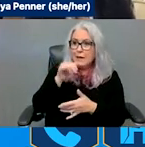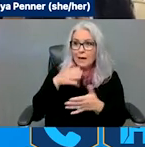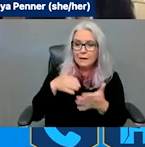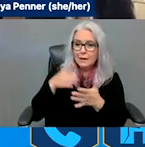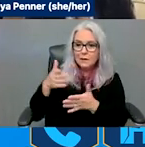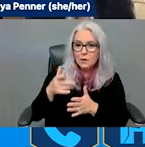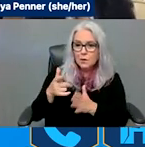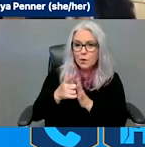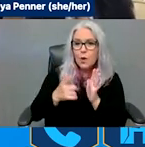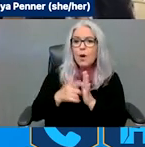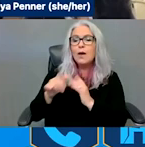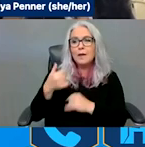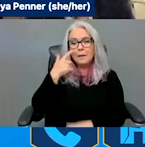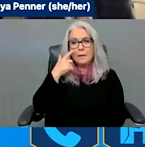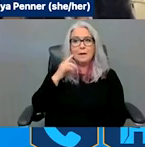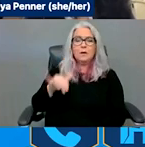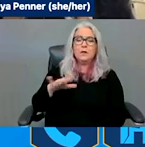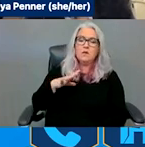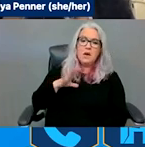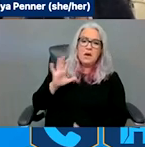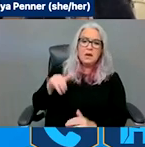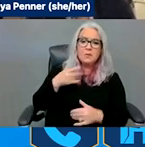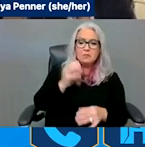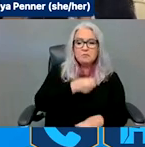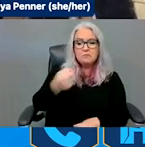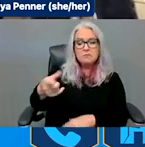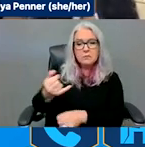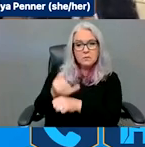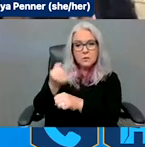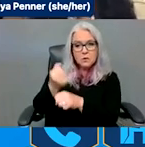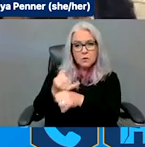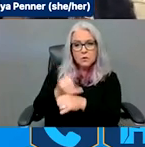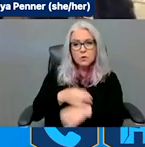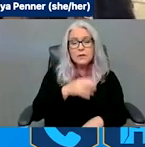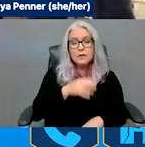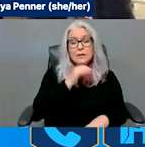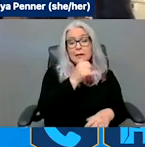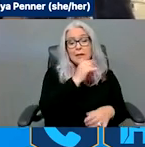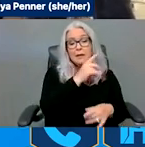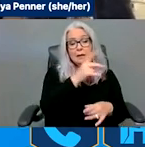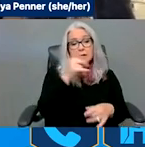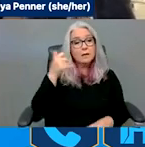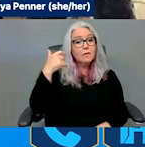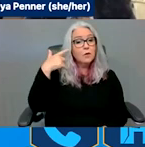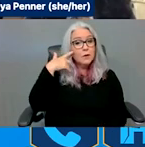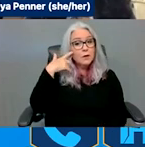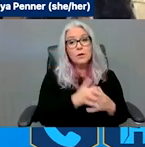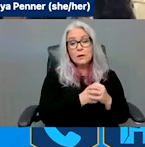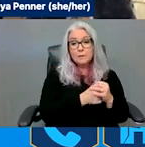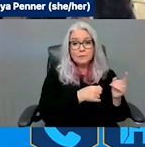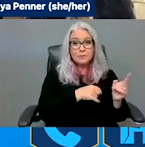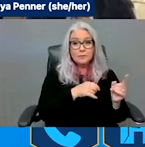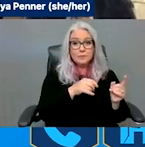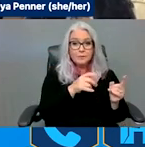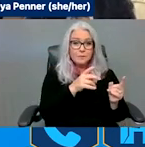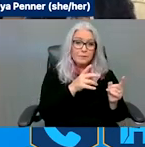Non-government government